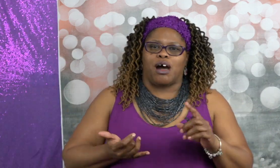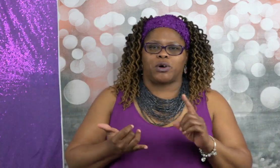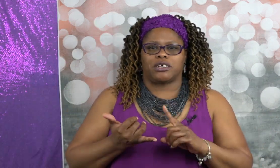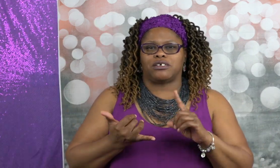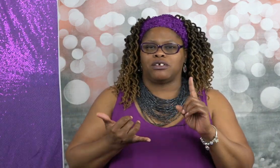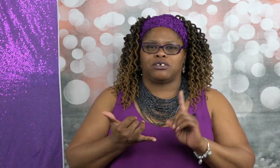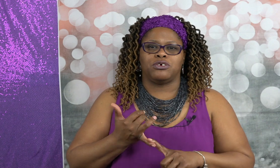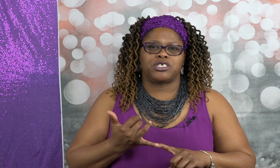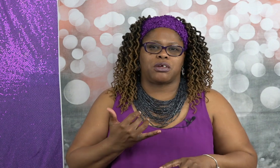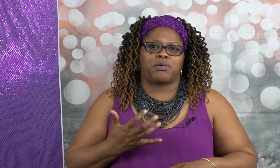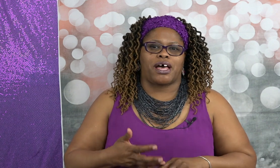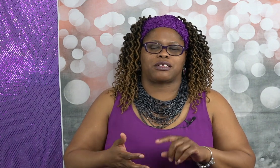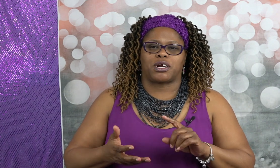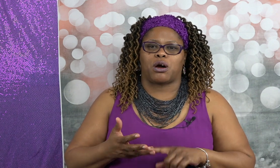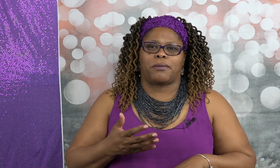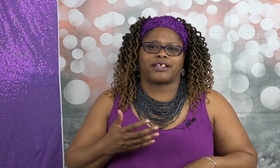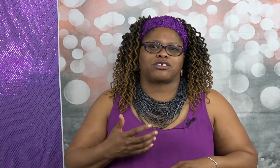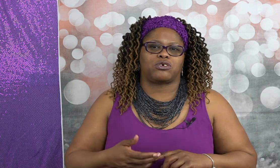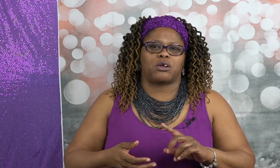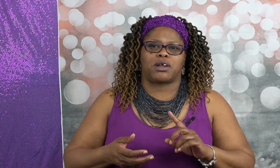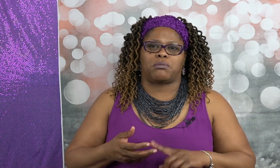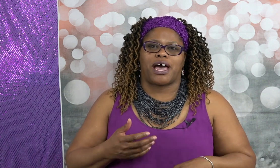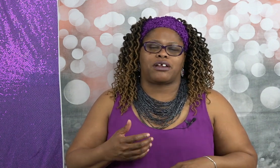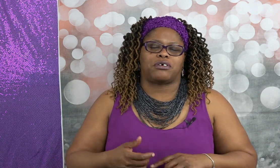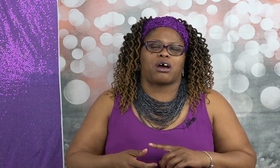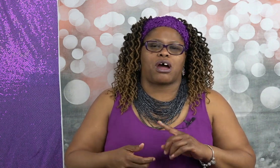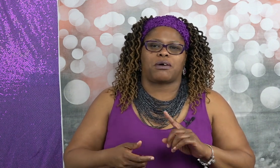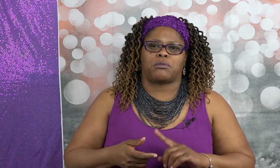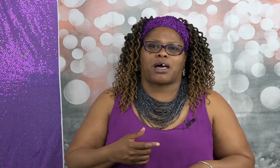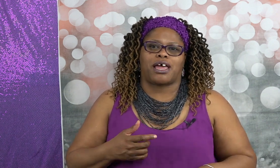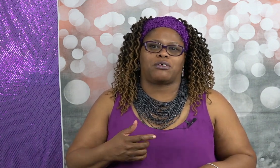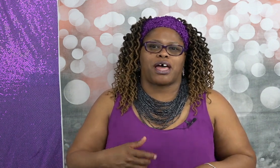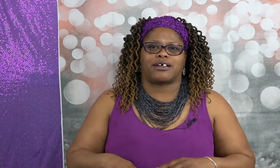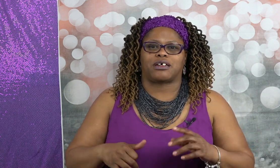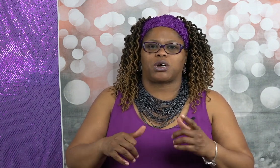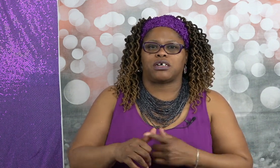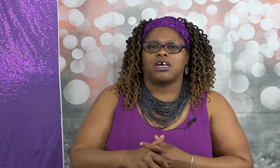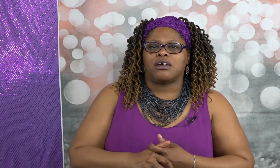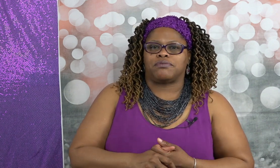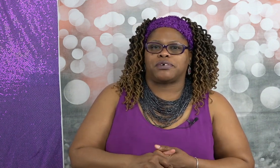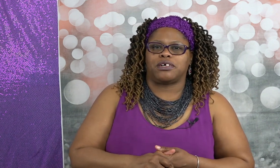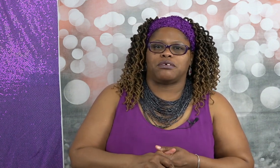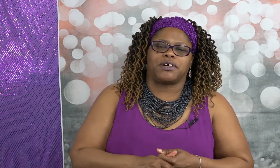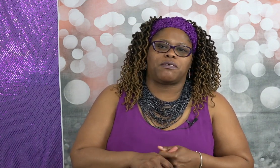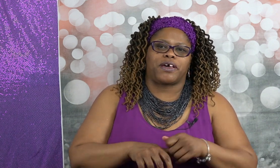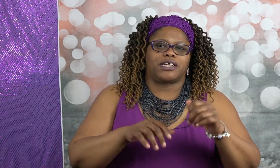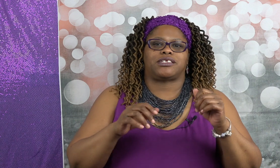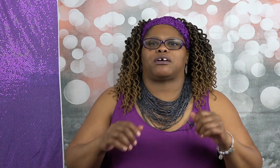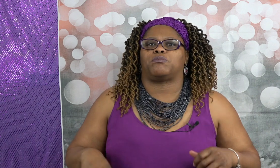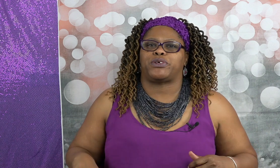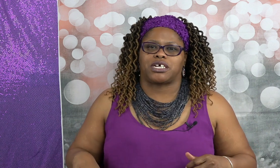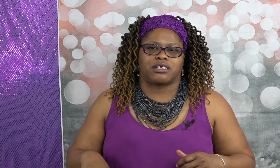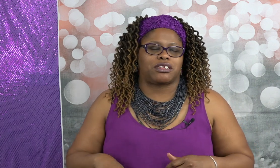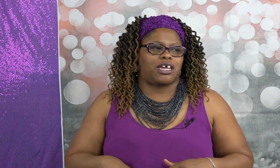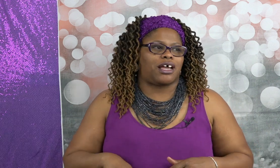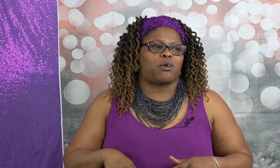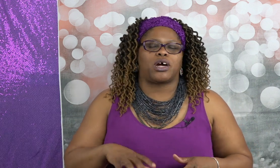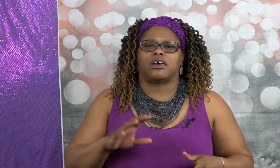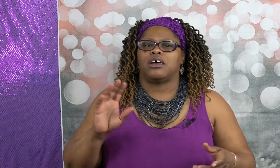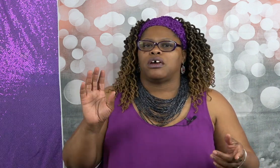I want to lose 10 pounds I want to go back to school I want to buy a new car I wanna buy a new house I want to renovate some particular thing I want to